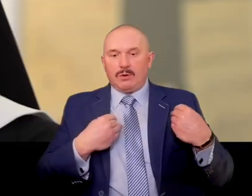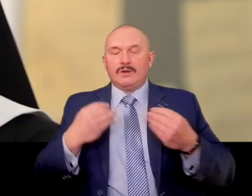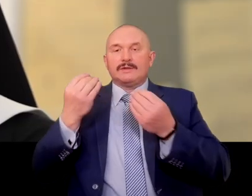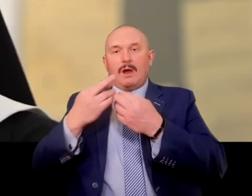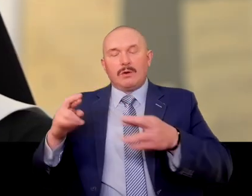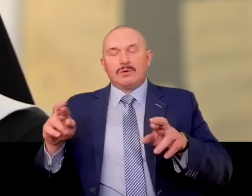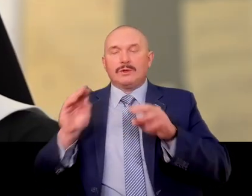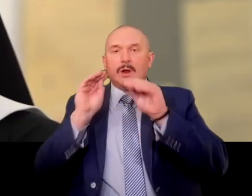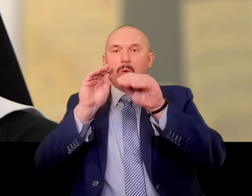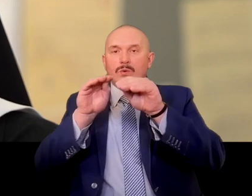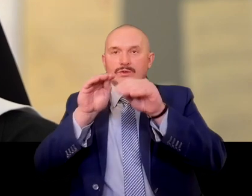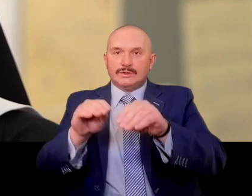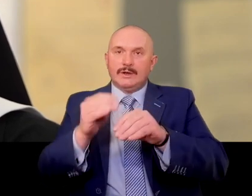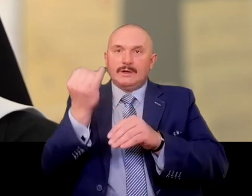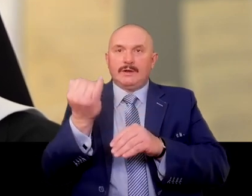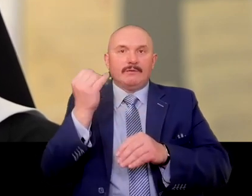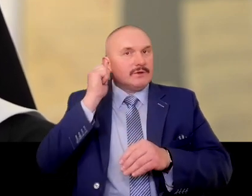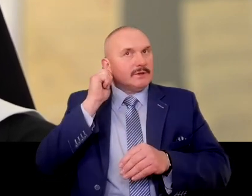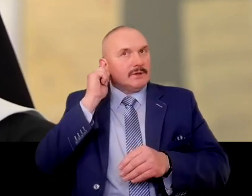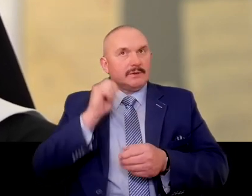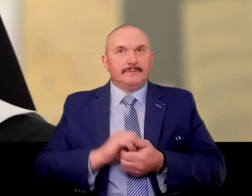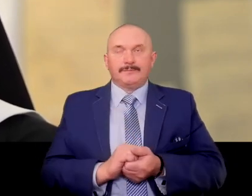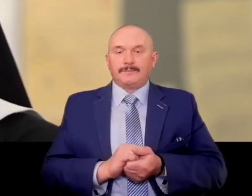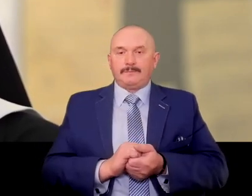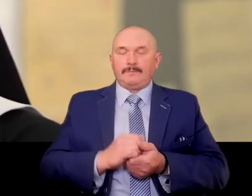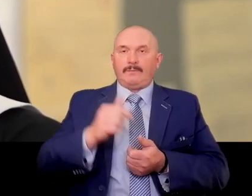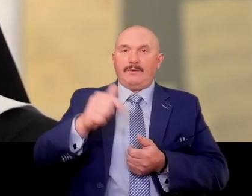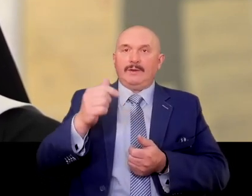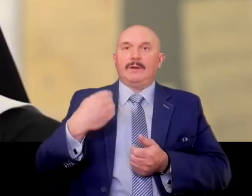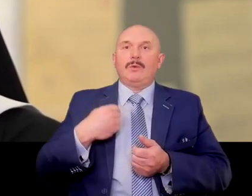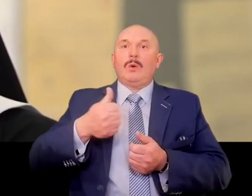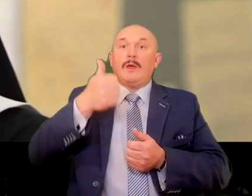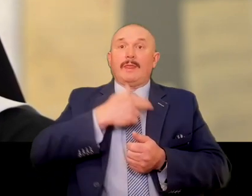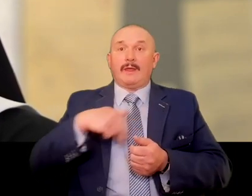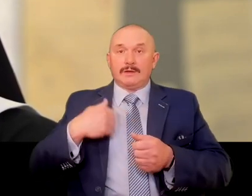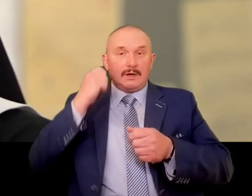At that time one of our sisters went on a trip to Pomerania